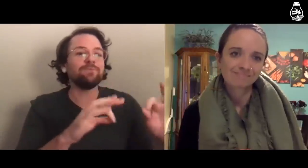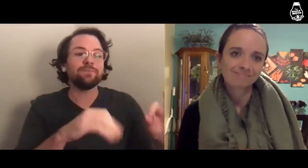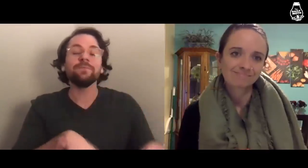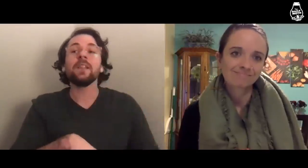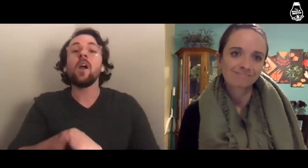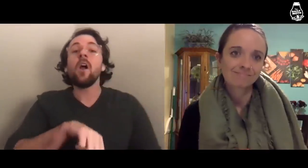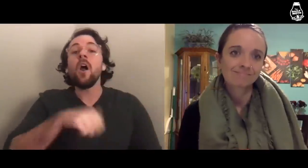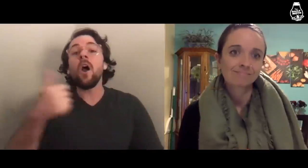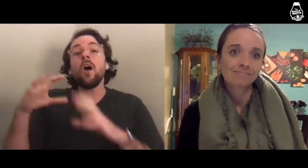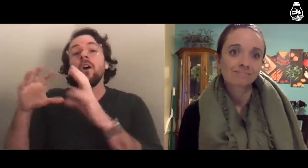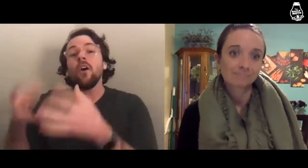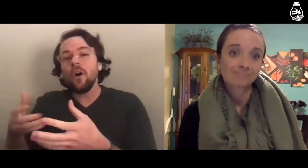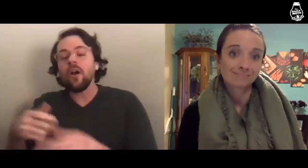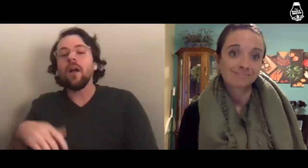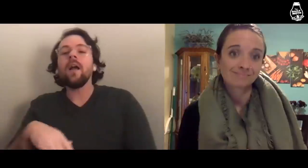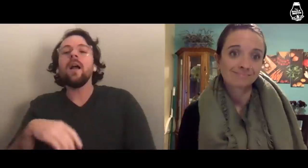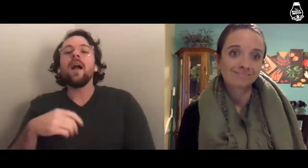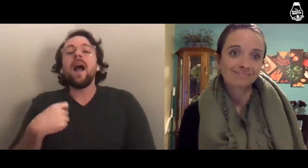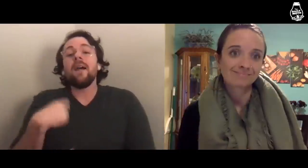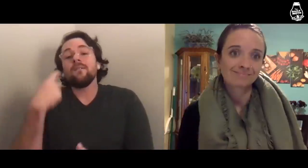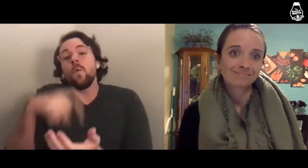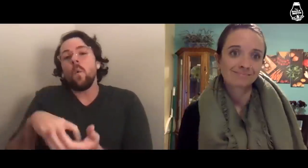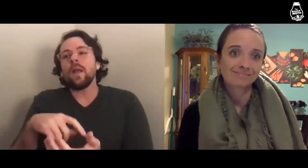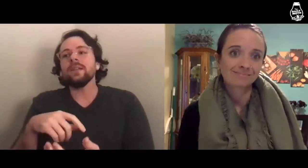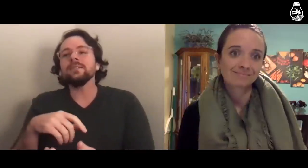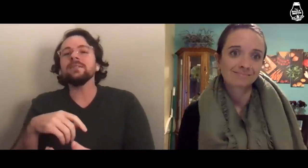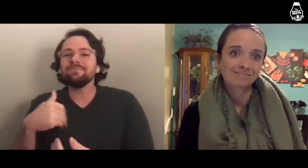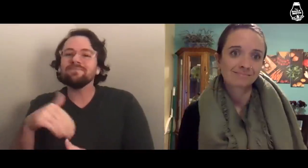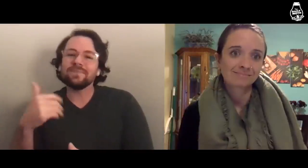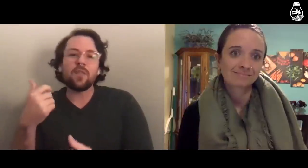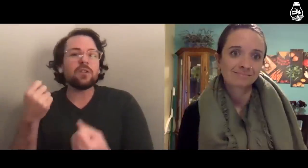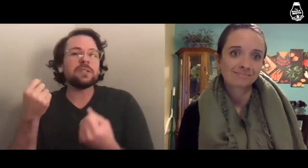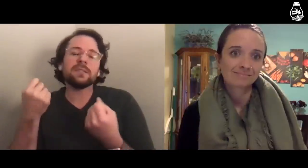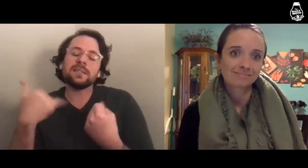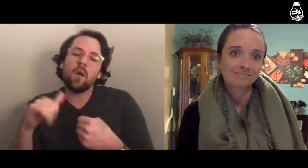On the other hand, I’ve noticed that there is still